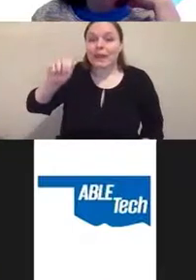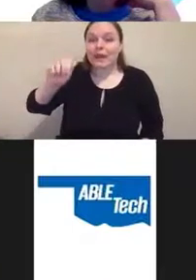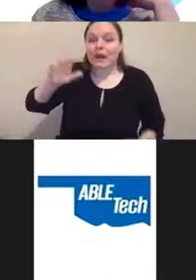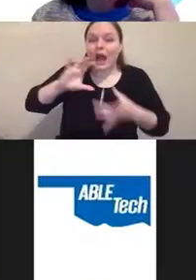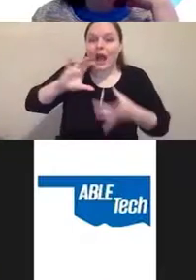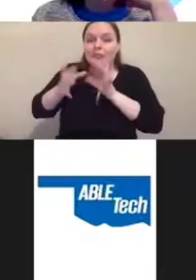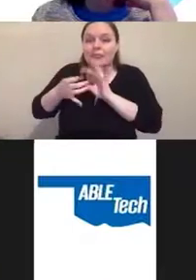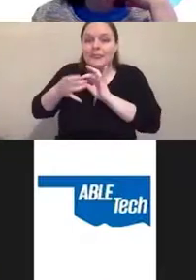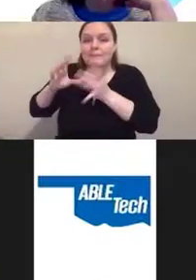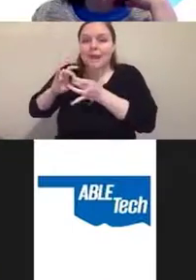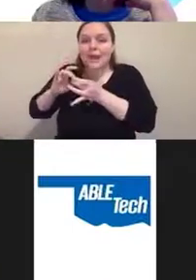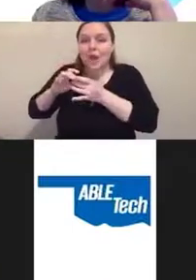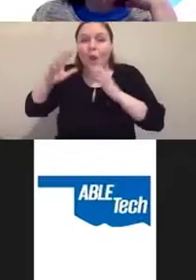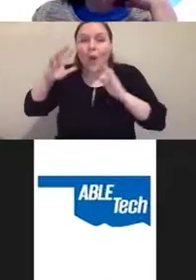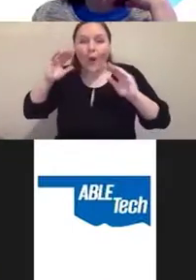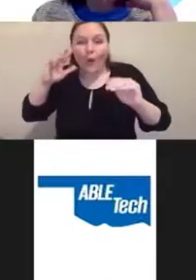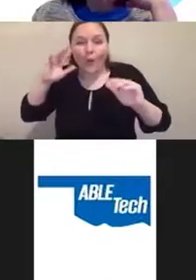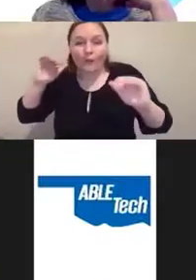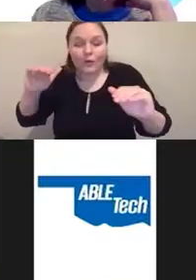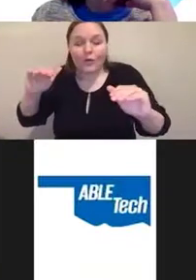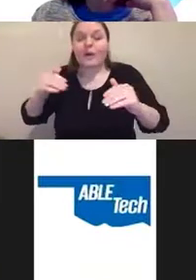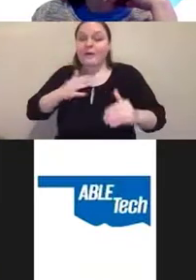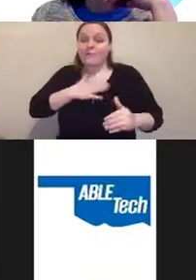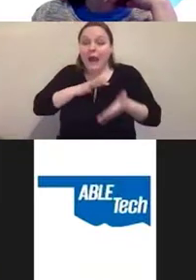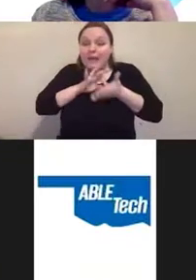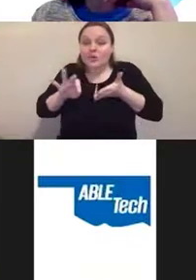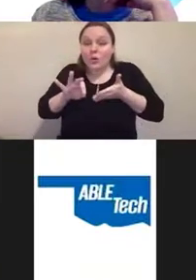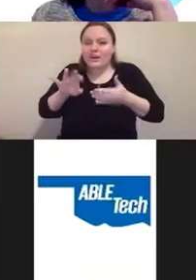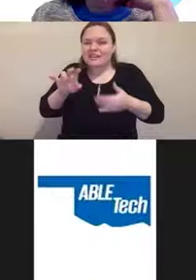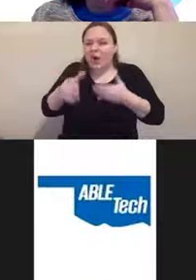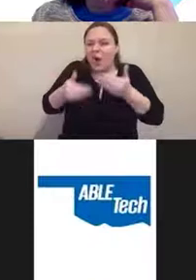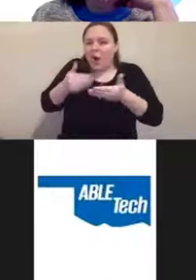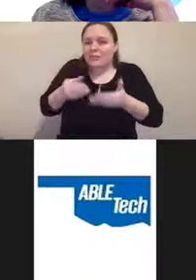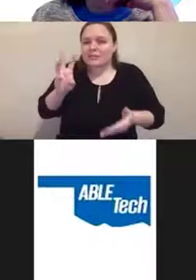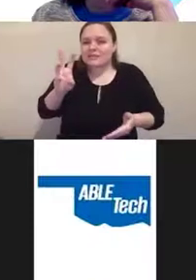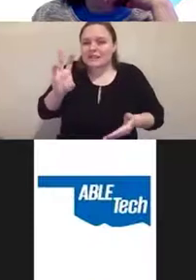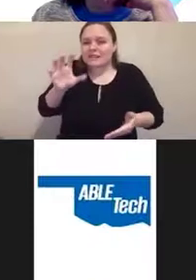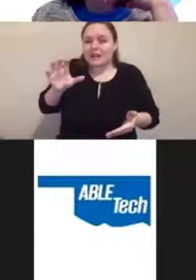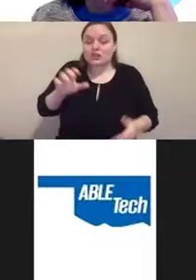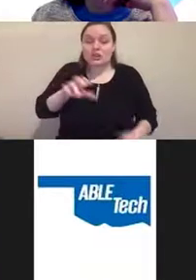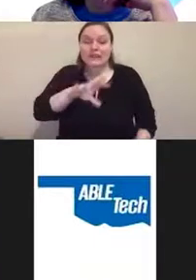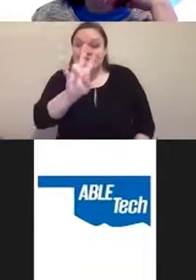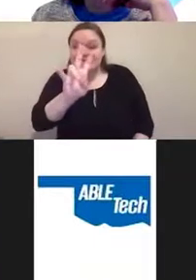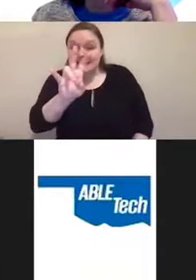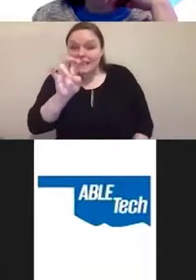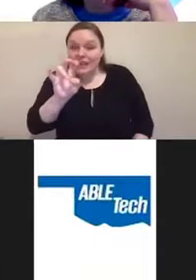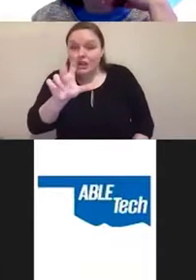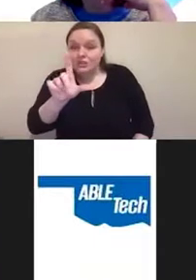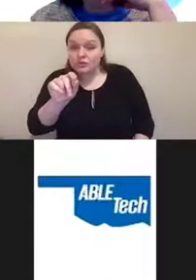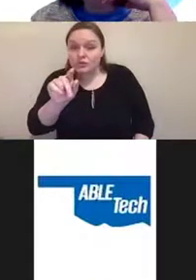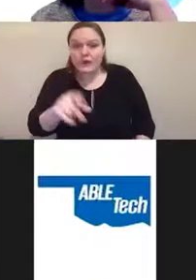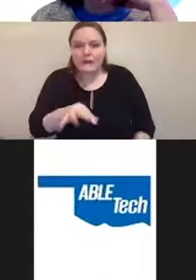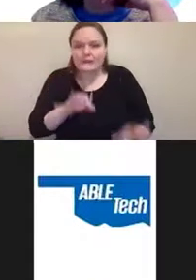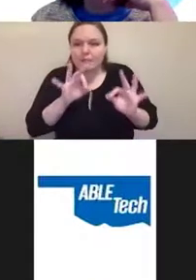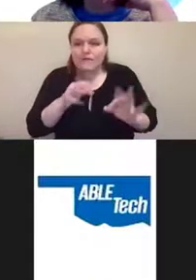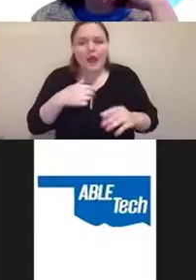My sport is almost 600. We're 720 is perfect, I practice at least an hour and a half every day